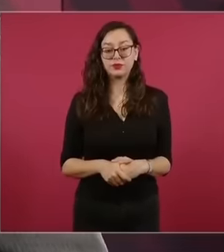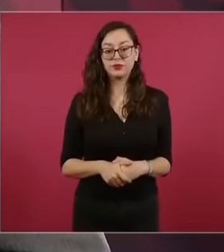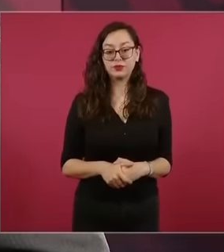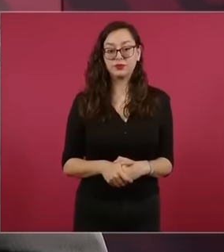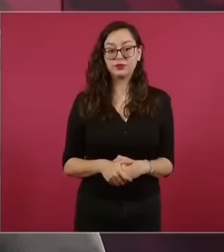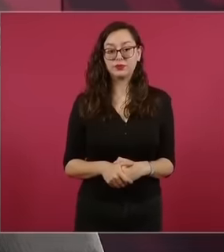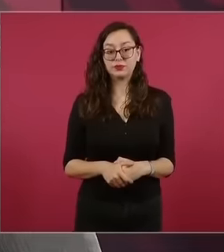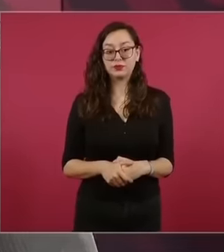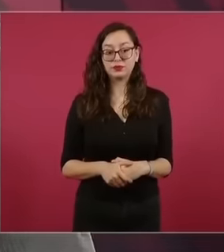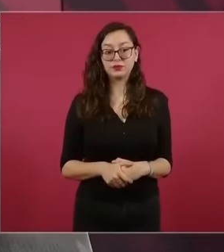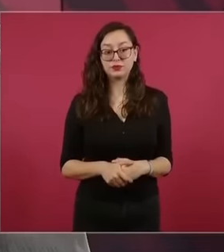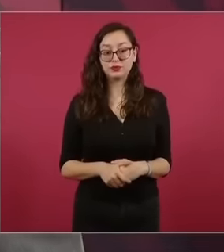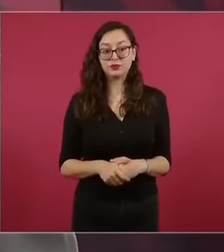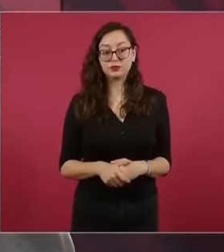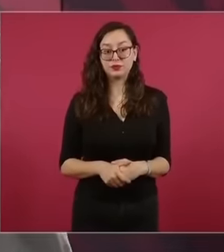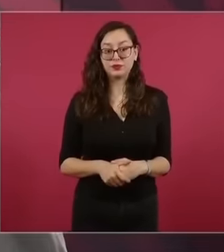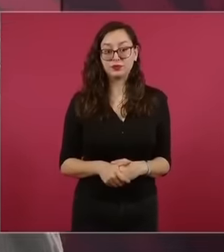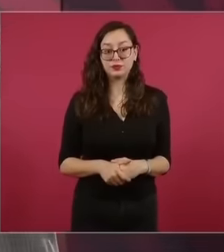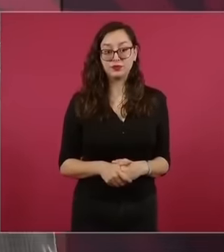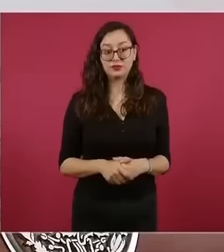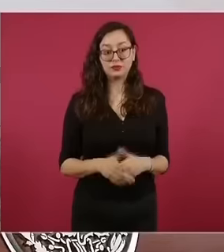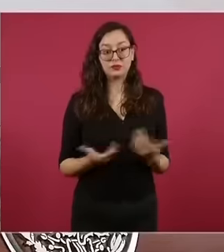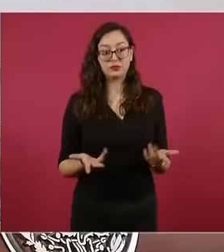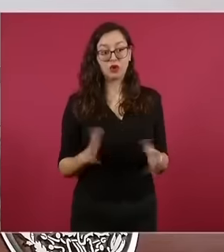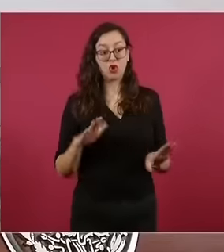began to question Salinas he wrote a